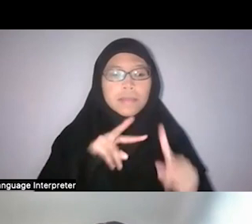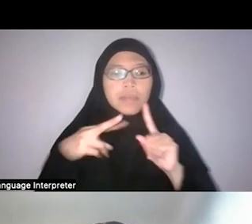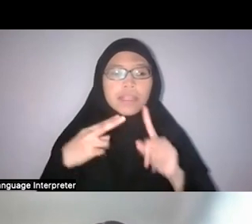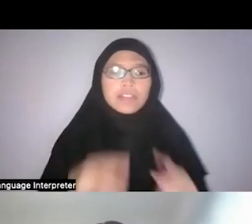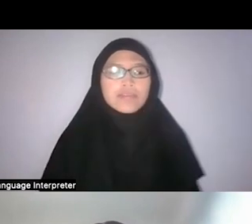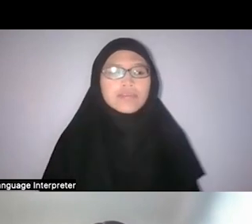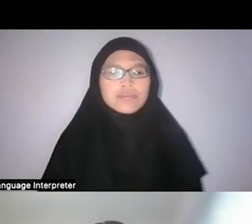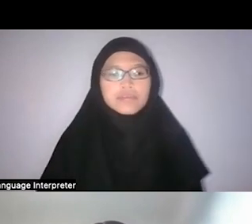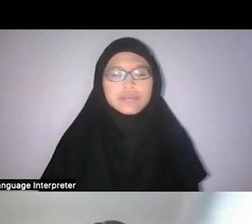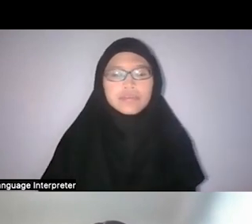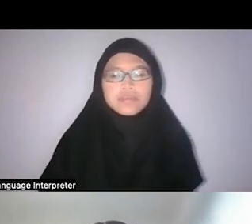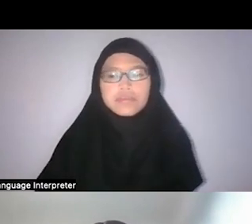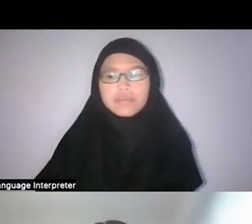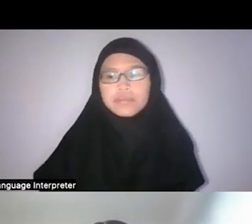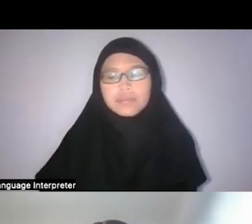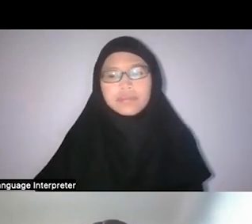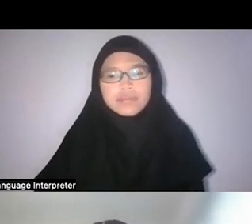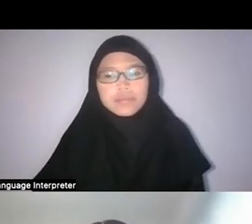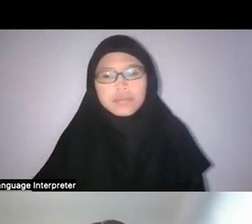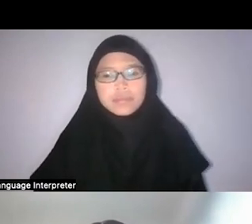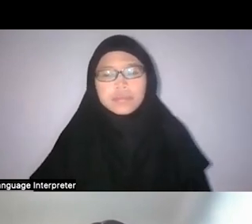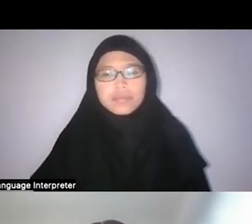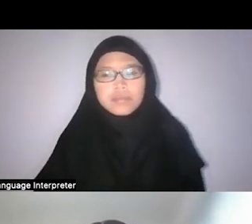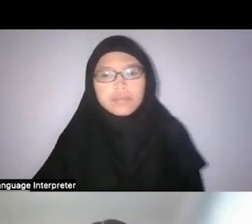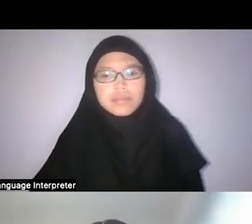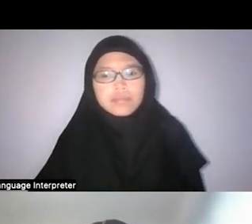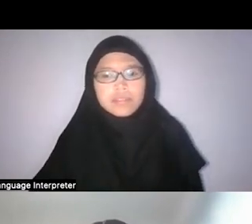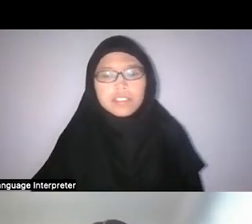They do give credit sometimes.